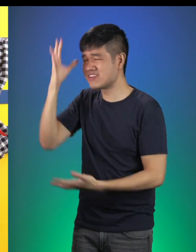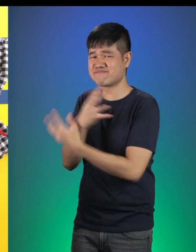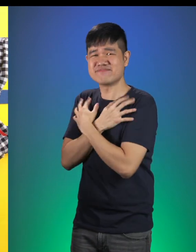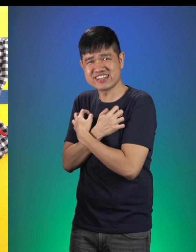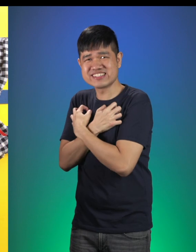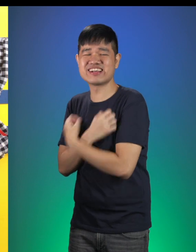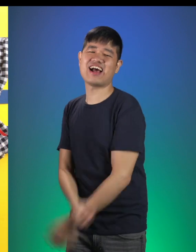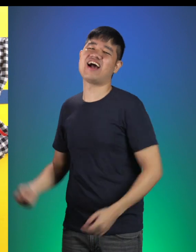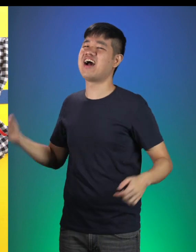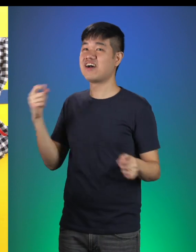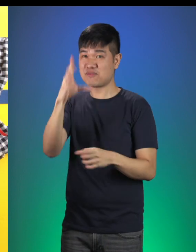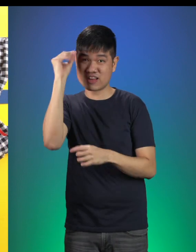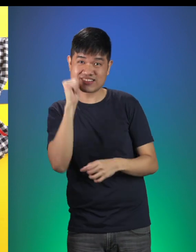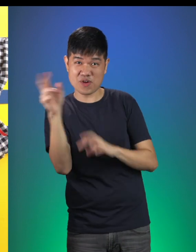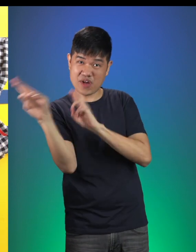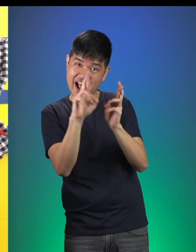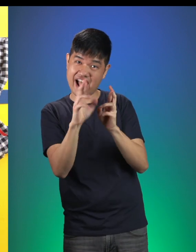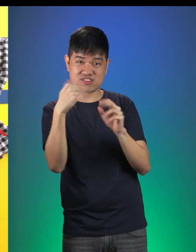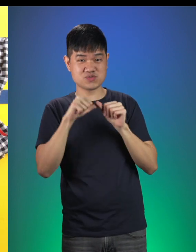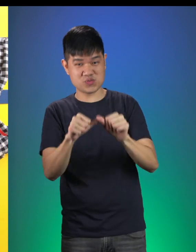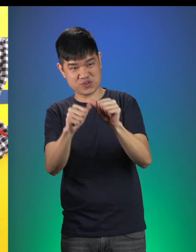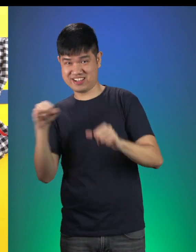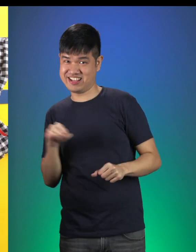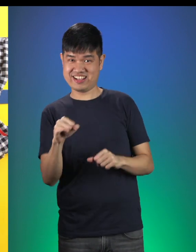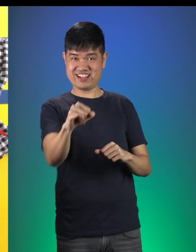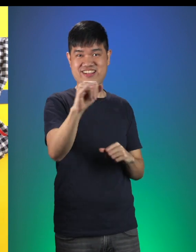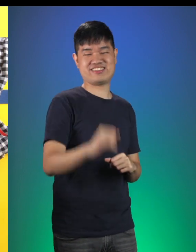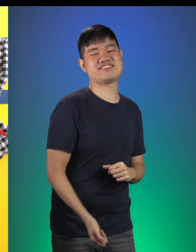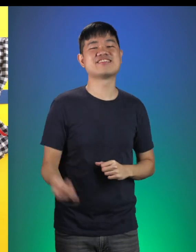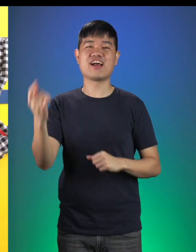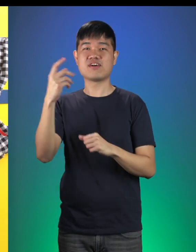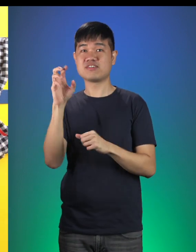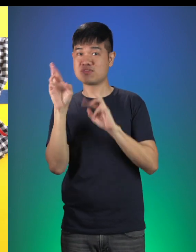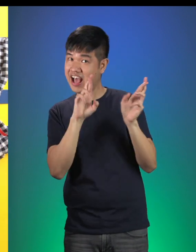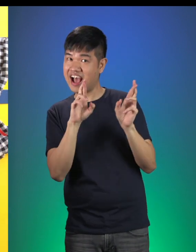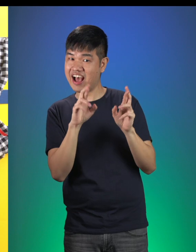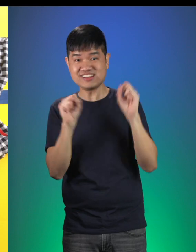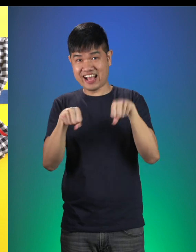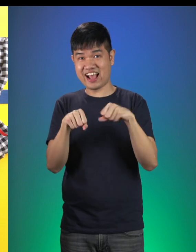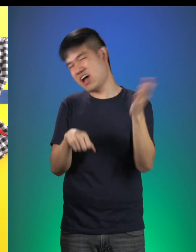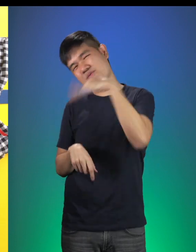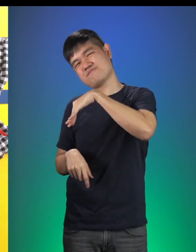Boys and girls, are you ready to carry on our adventure? Well if you are, what are you waiting for? Let’s go!